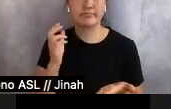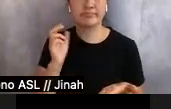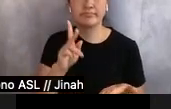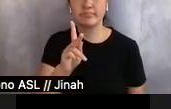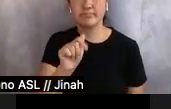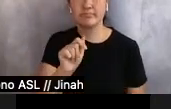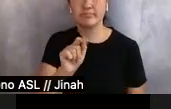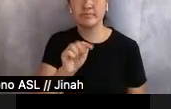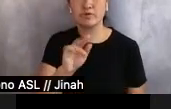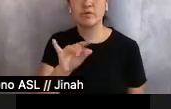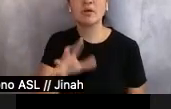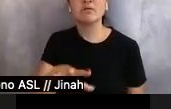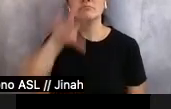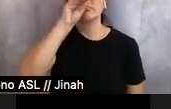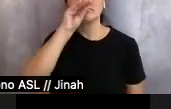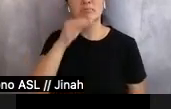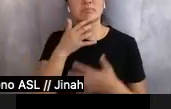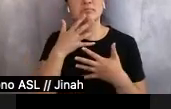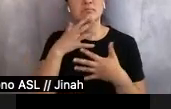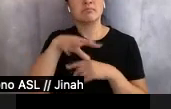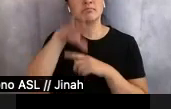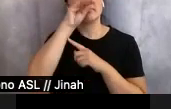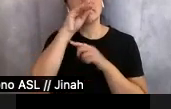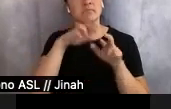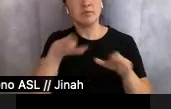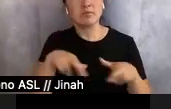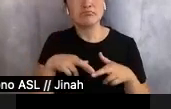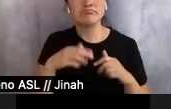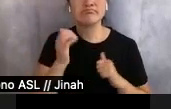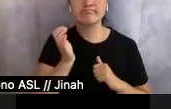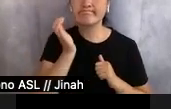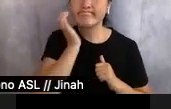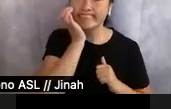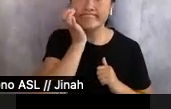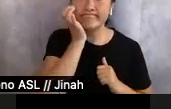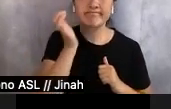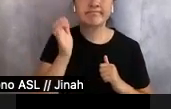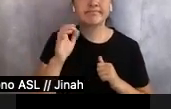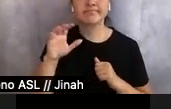There was the smell of donuts. The smell of grass, of car exhaust. Some kids over there